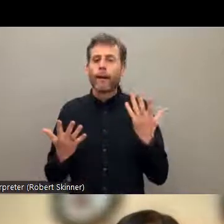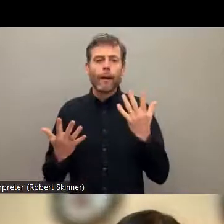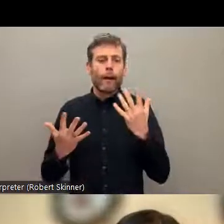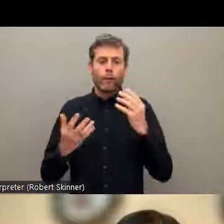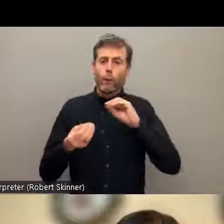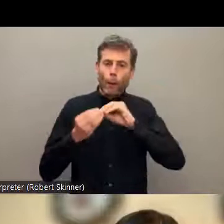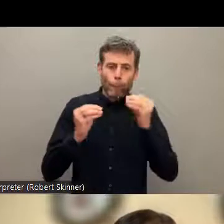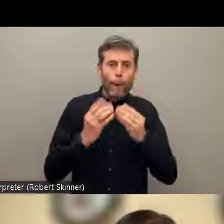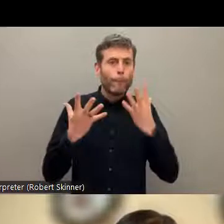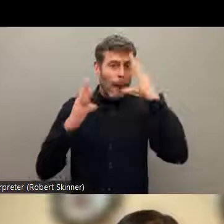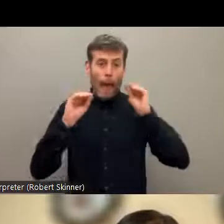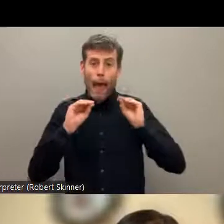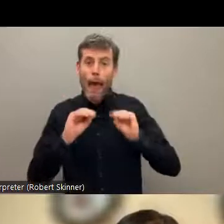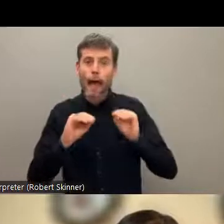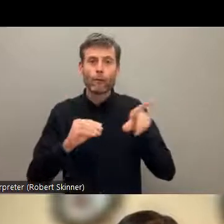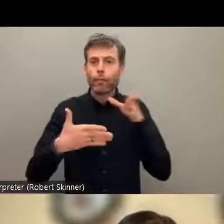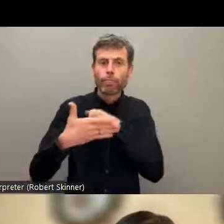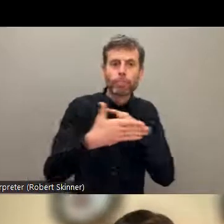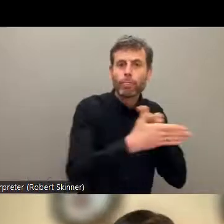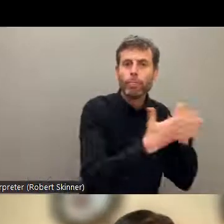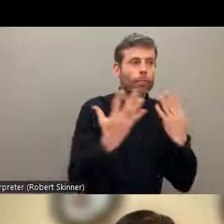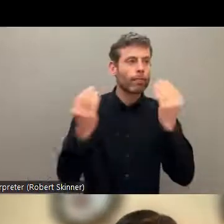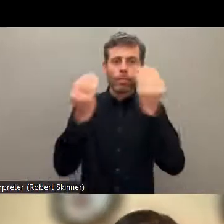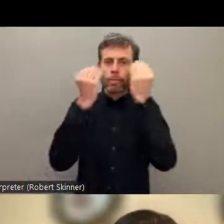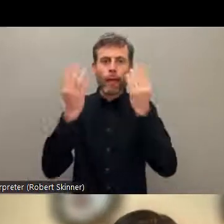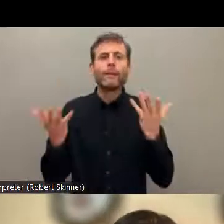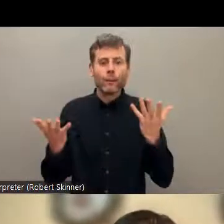disabilities around the globe and also in Nepal. We